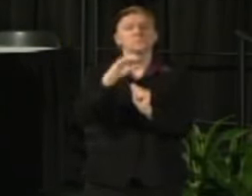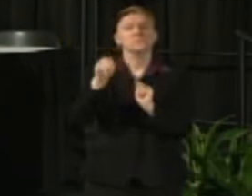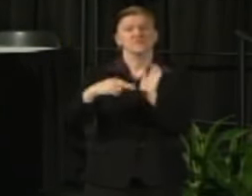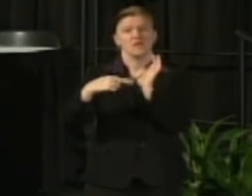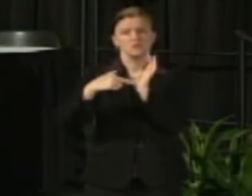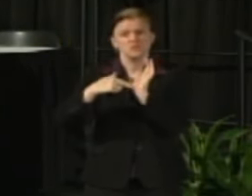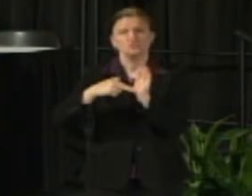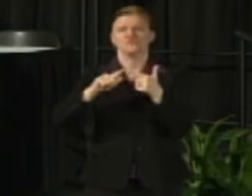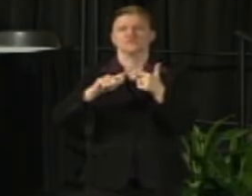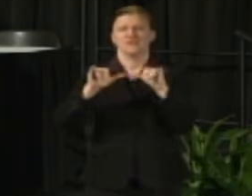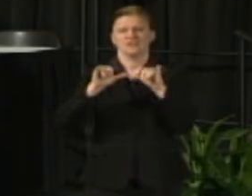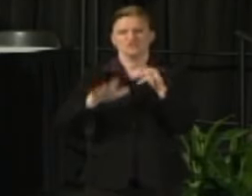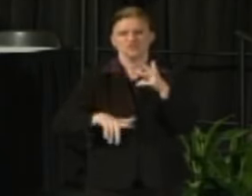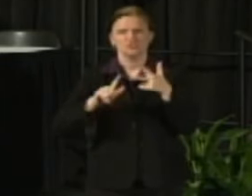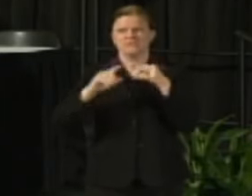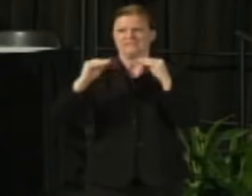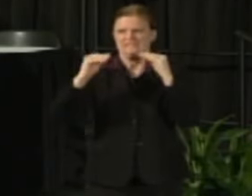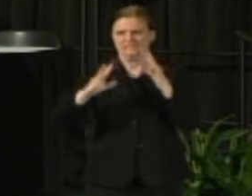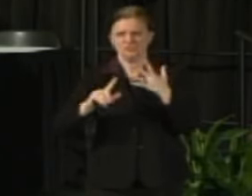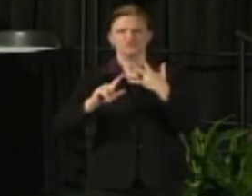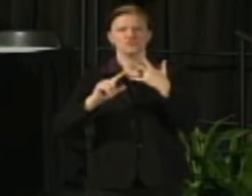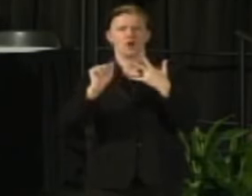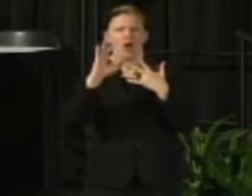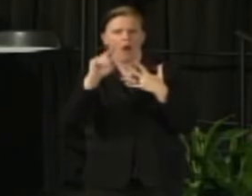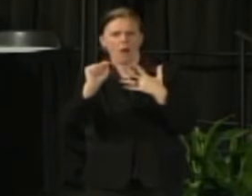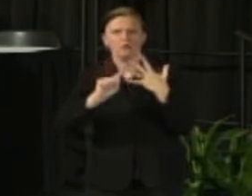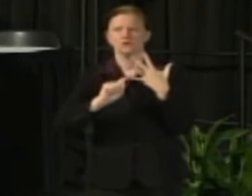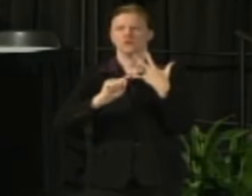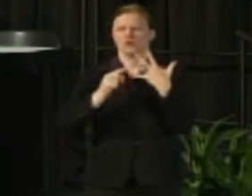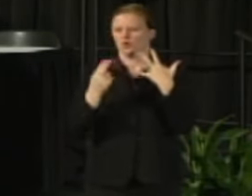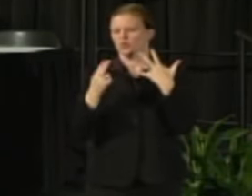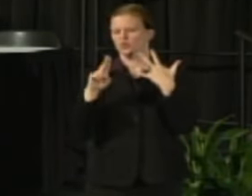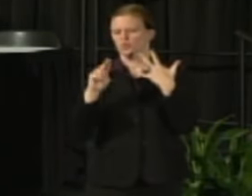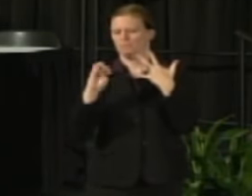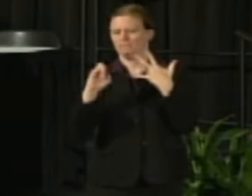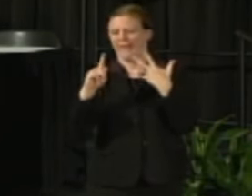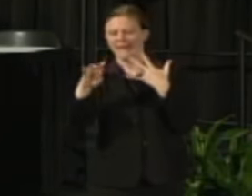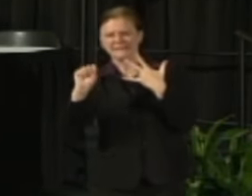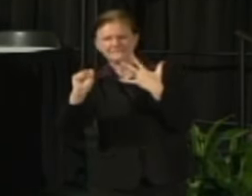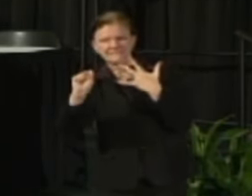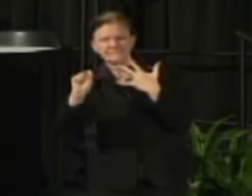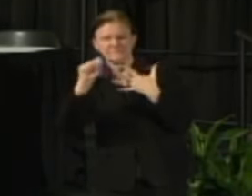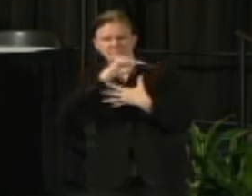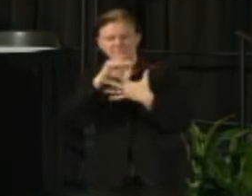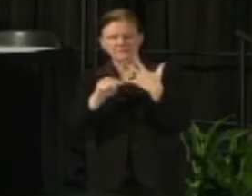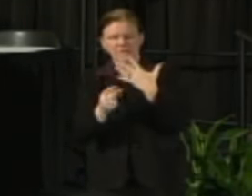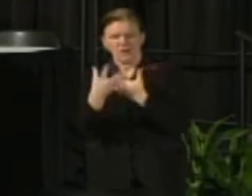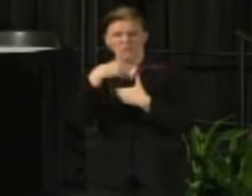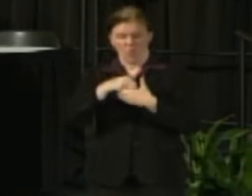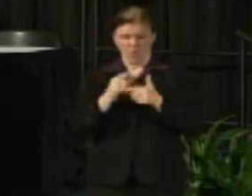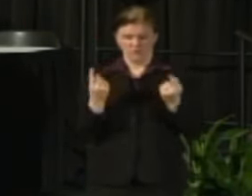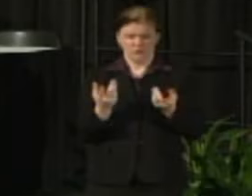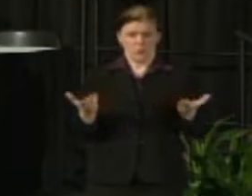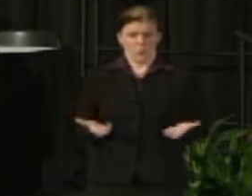of teachers, of arts, of humanities, of people who enrich society, people who contribute